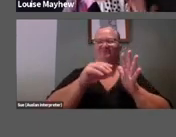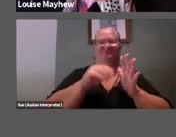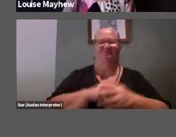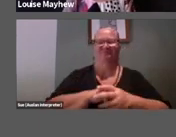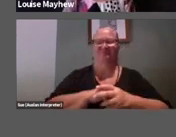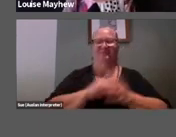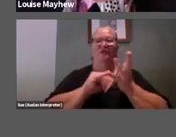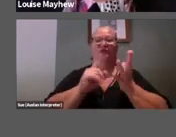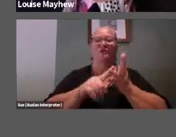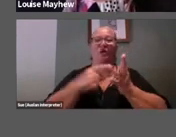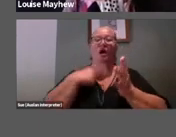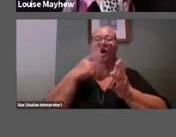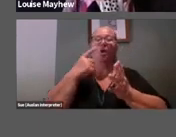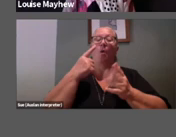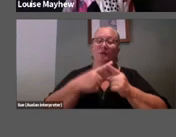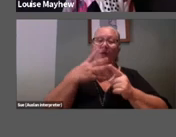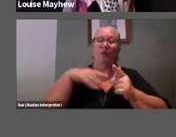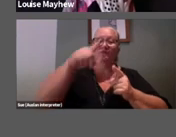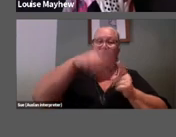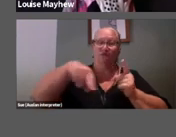But I also want you to take from this, but